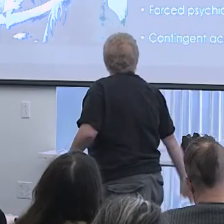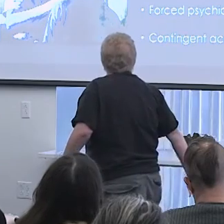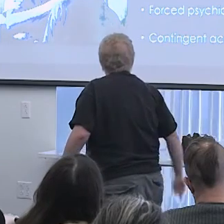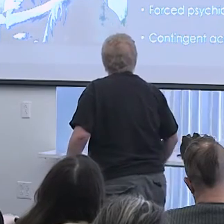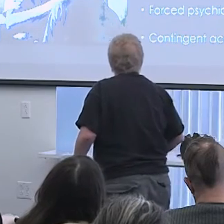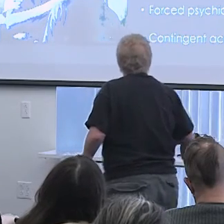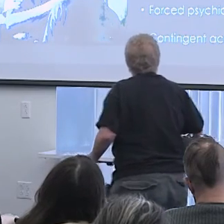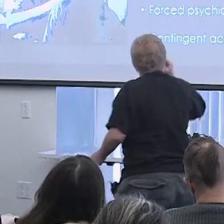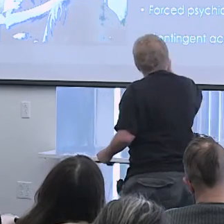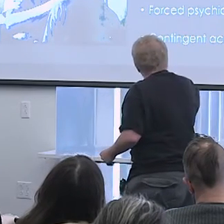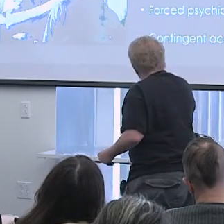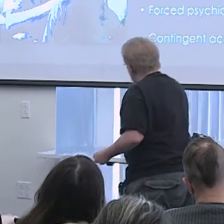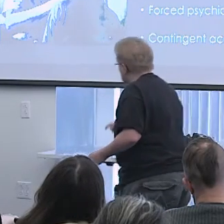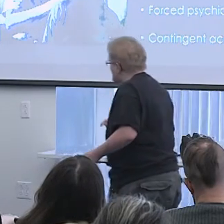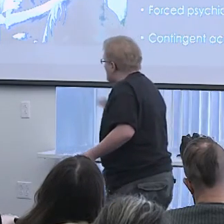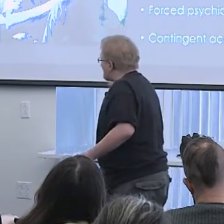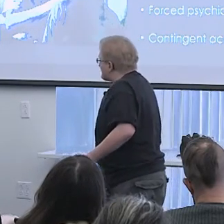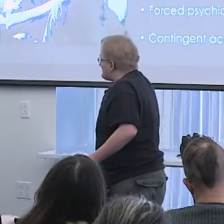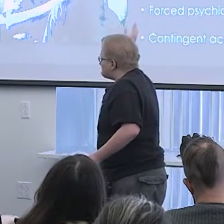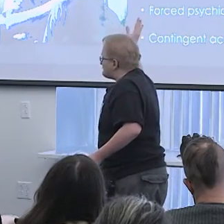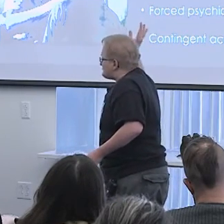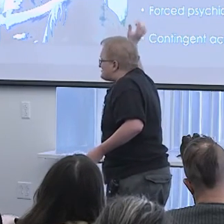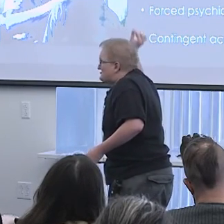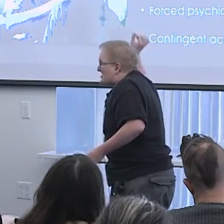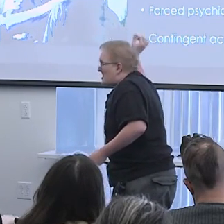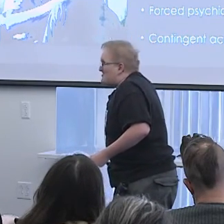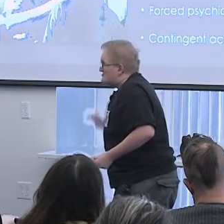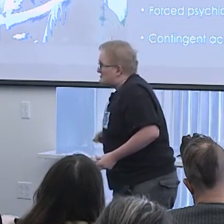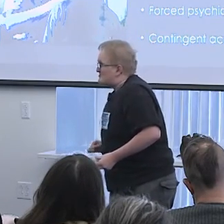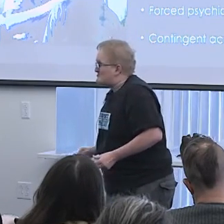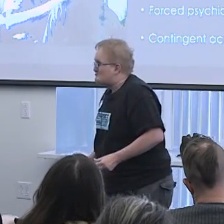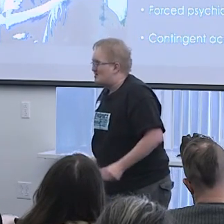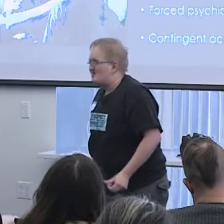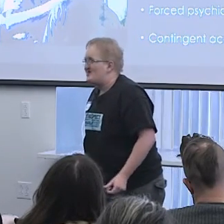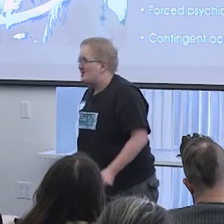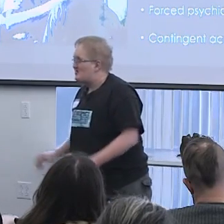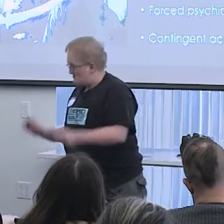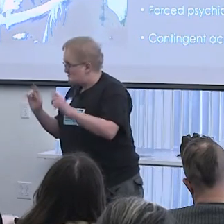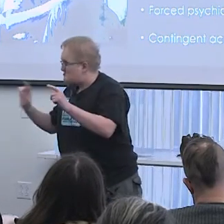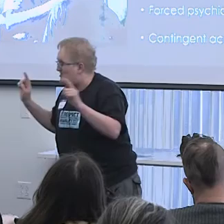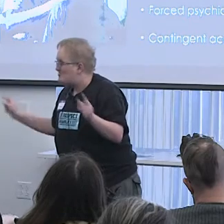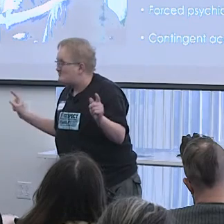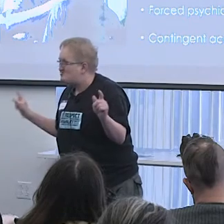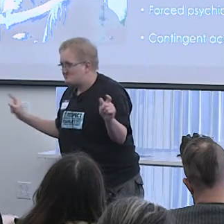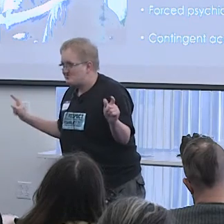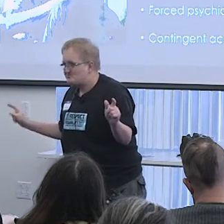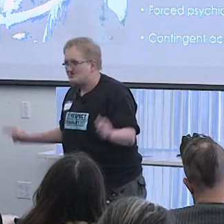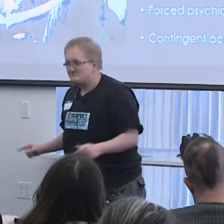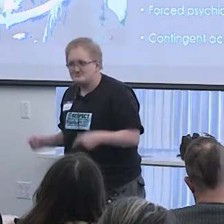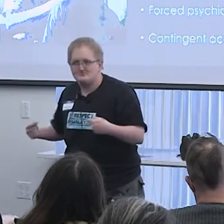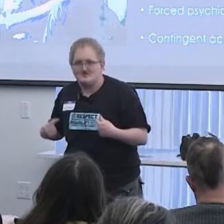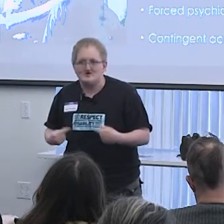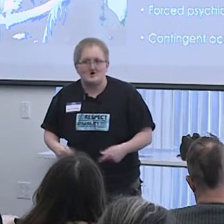The thing that I really focus on, and this is always a risk for me,